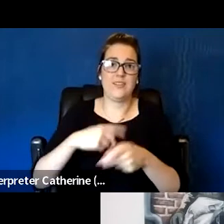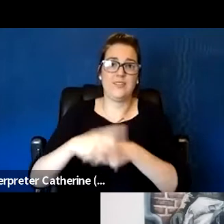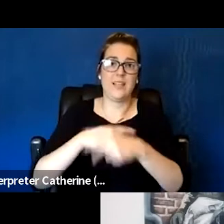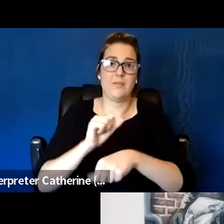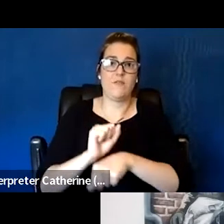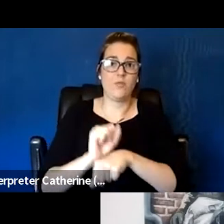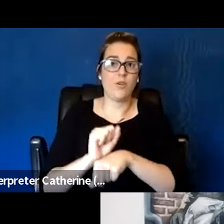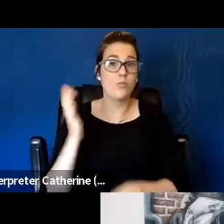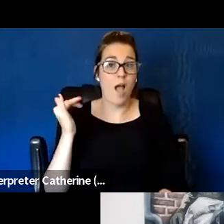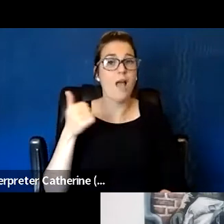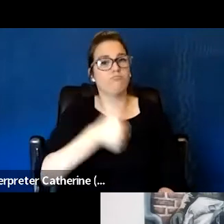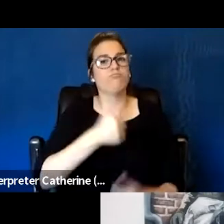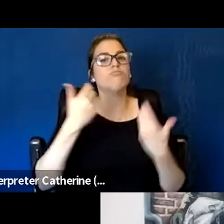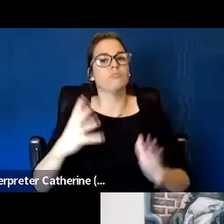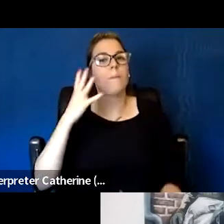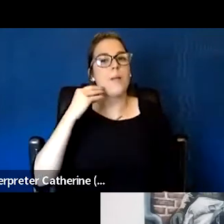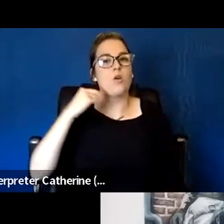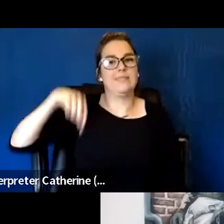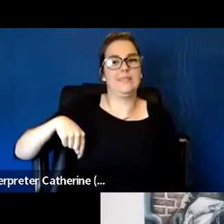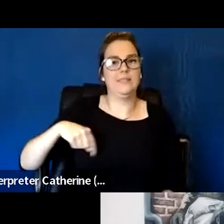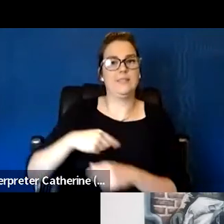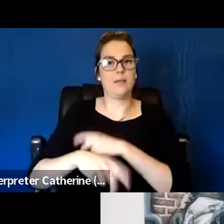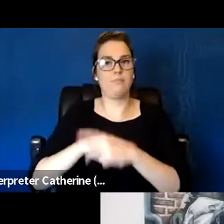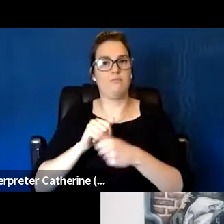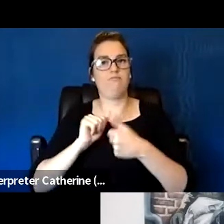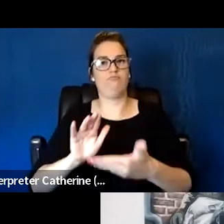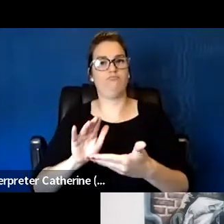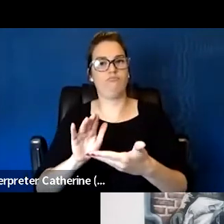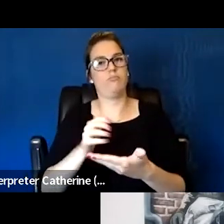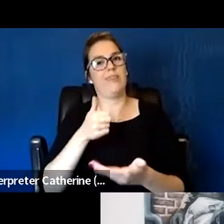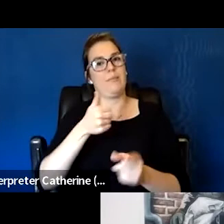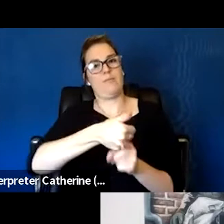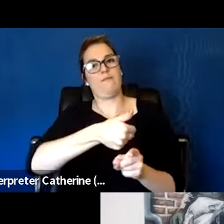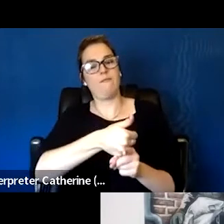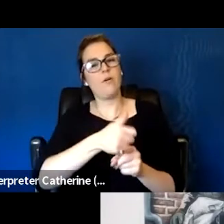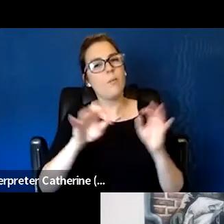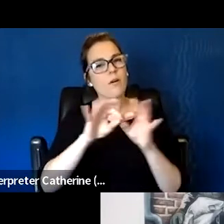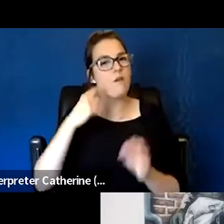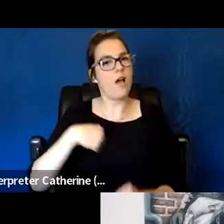in their history. And we have to be very conscious of that